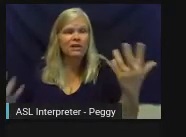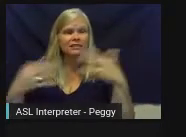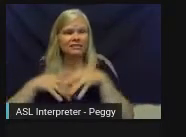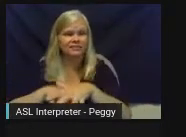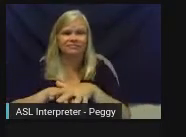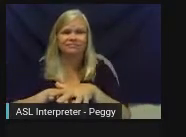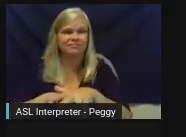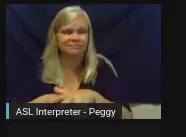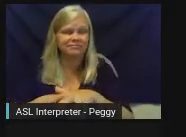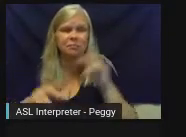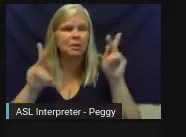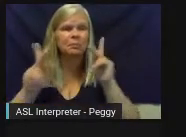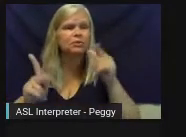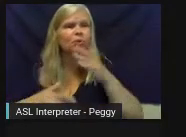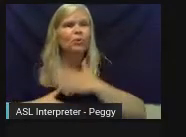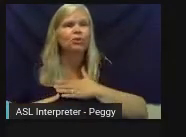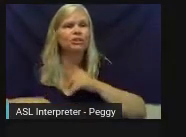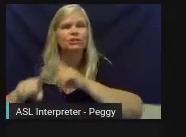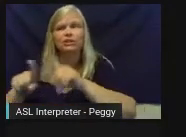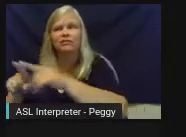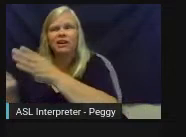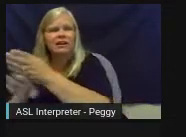but it's not always really understood.